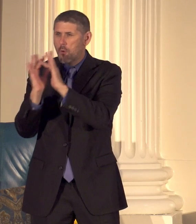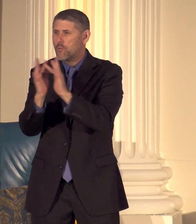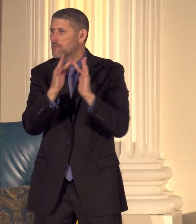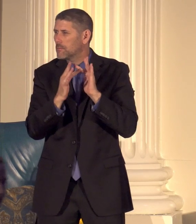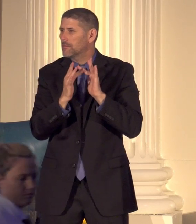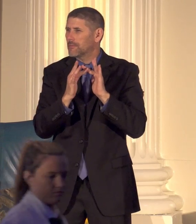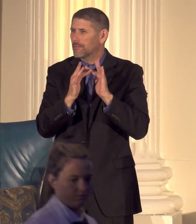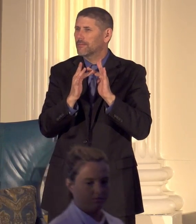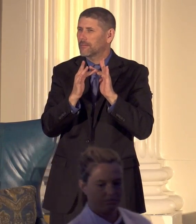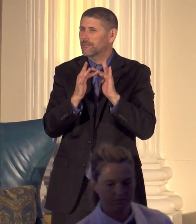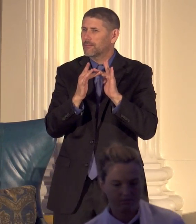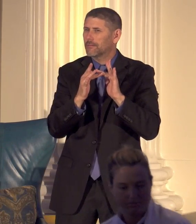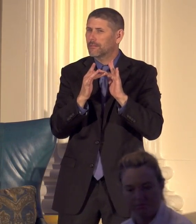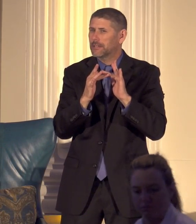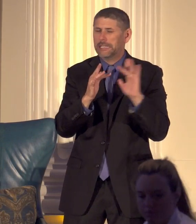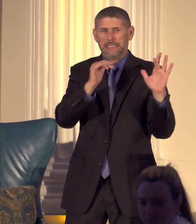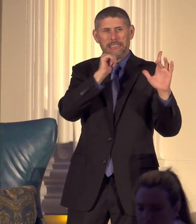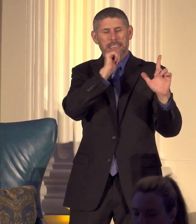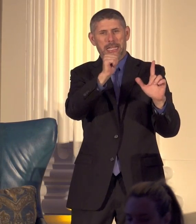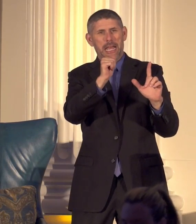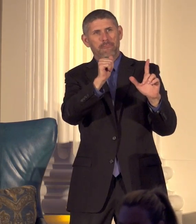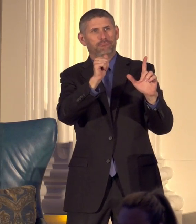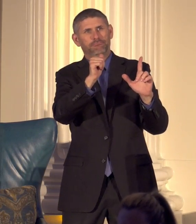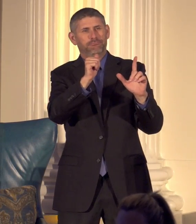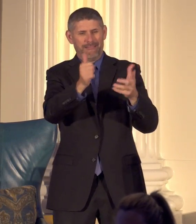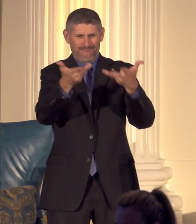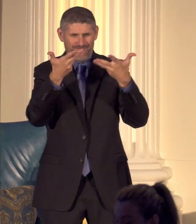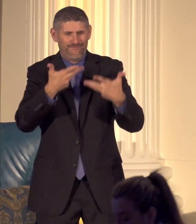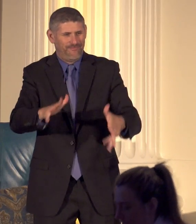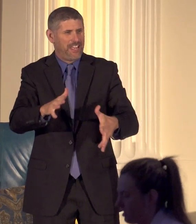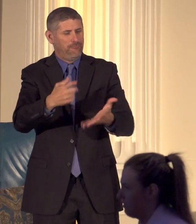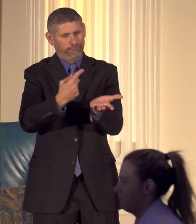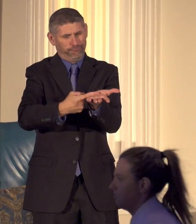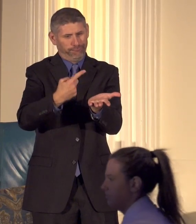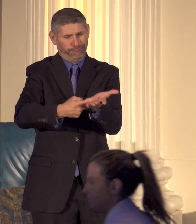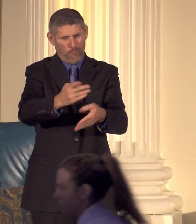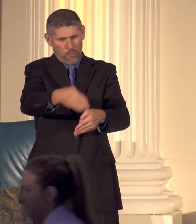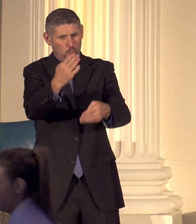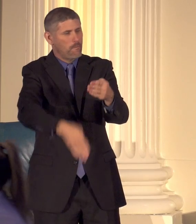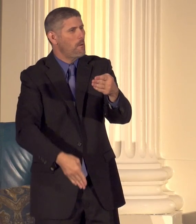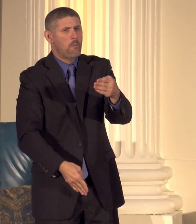it's not the end of the conversation for us to me hopefully this will be an